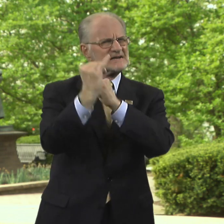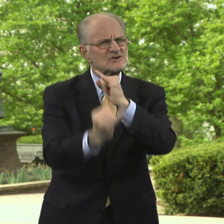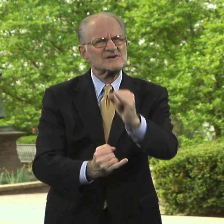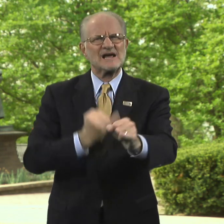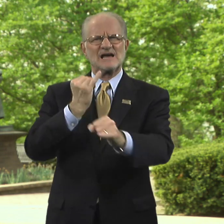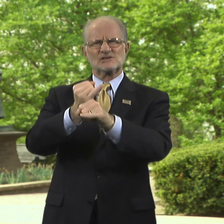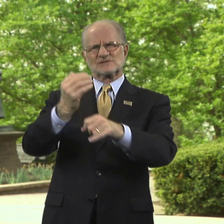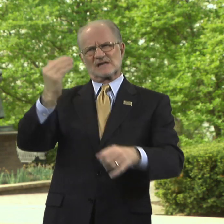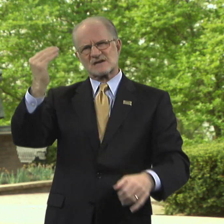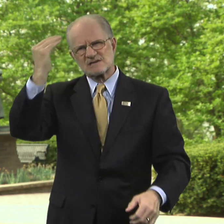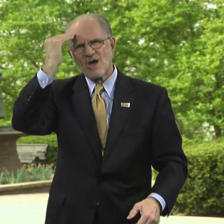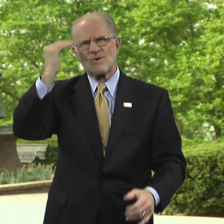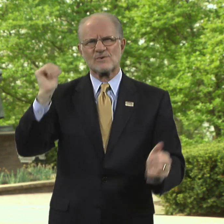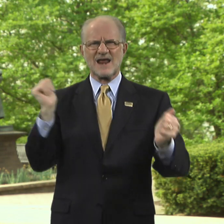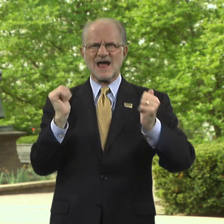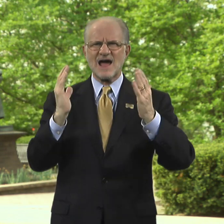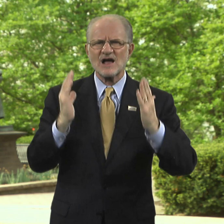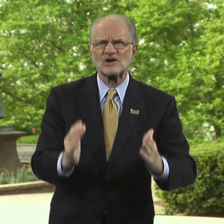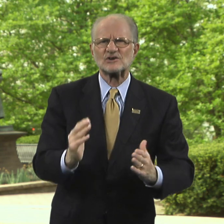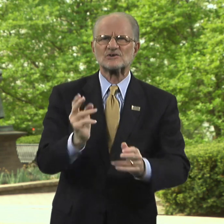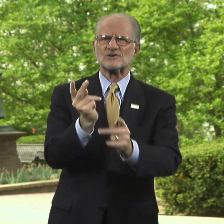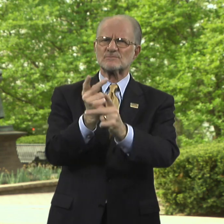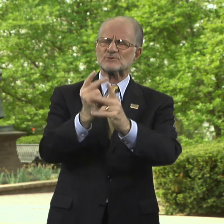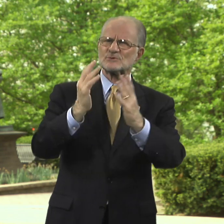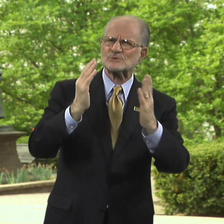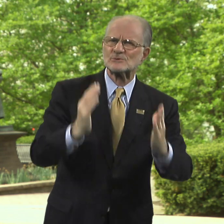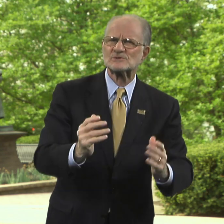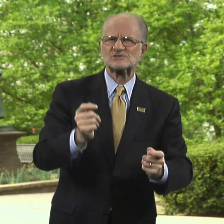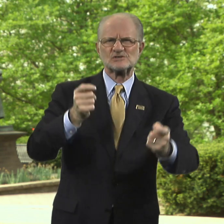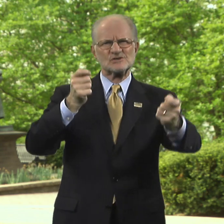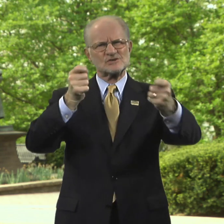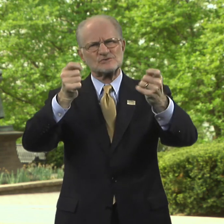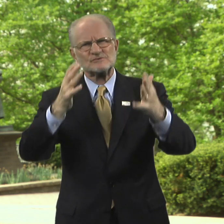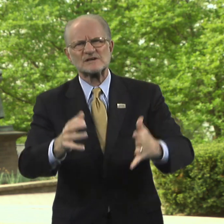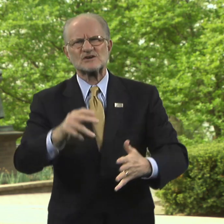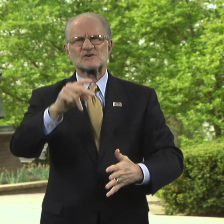An internationally known actor, producer, director,